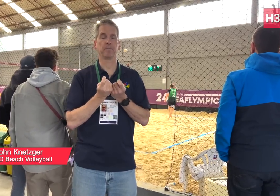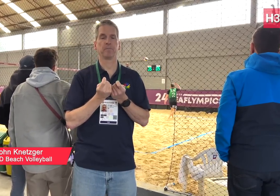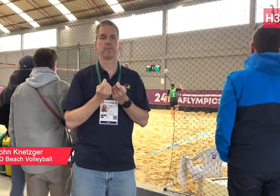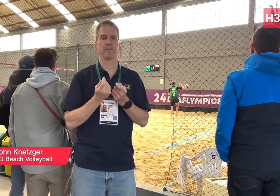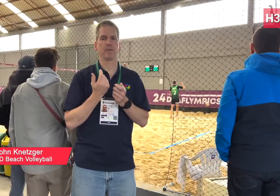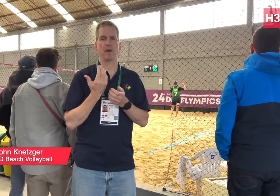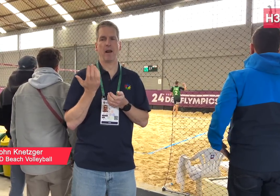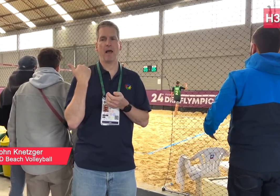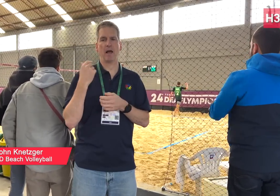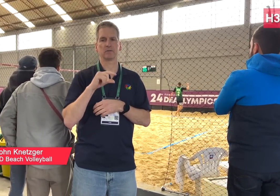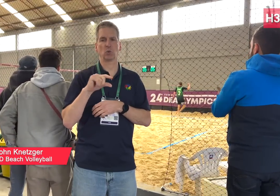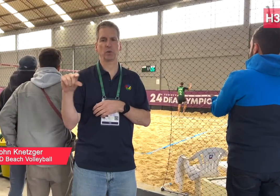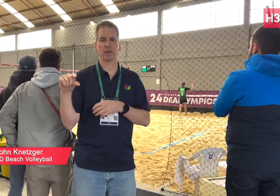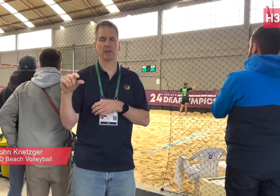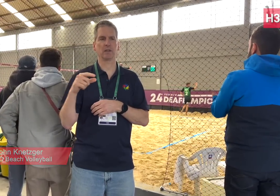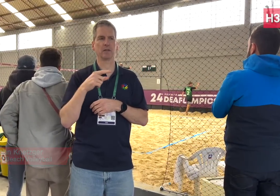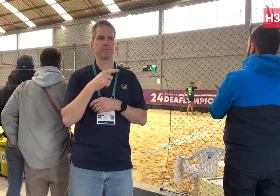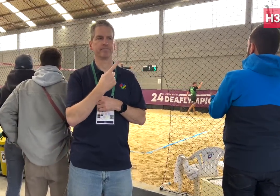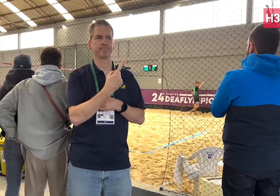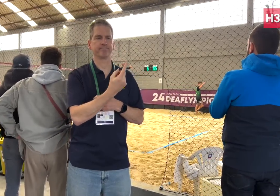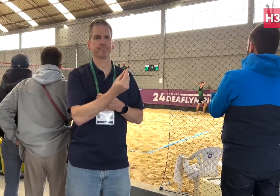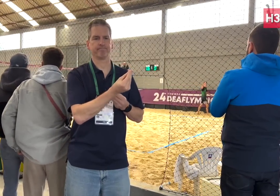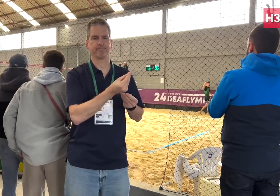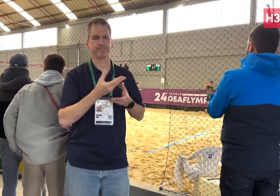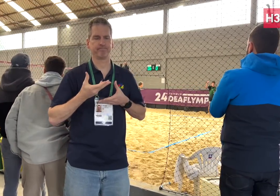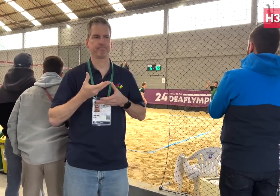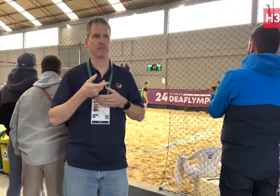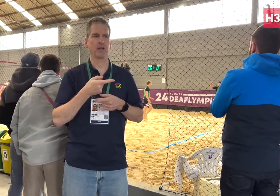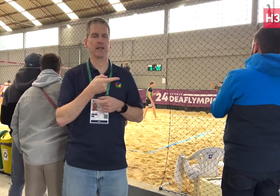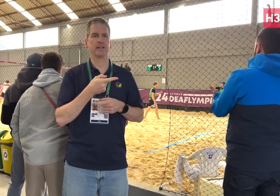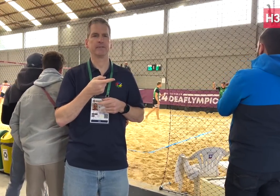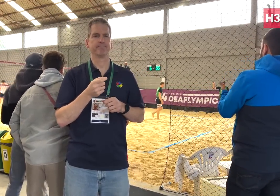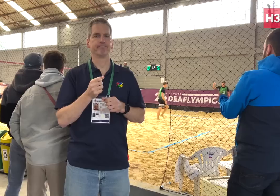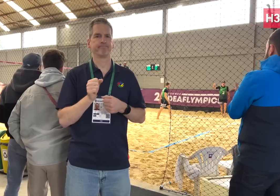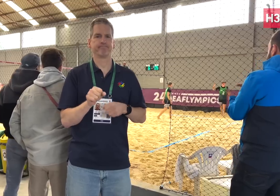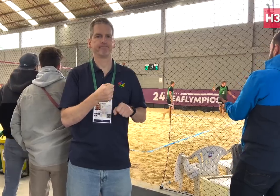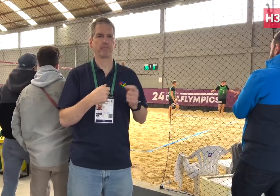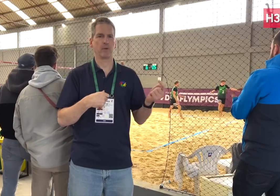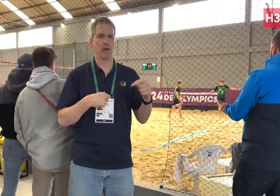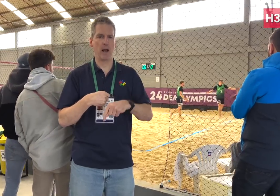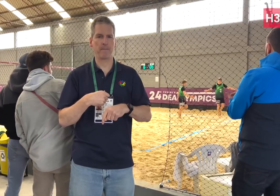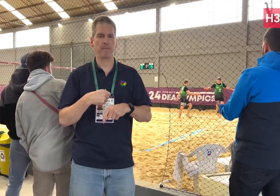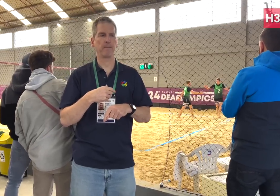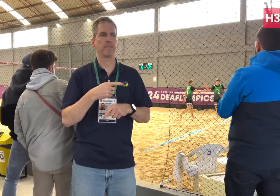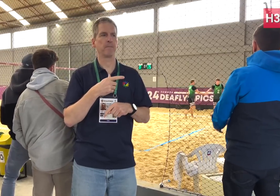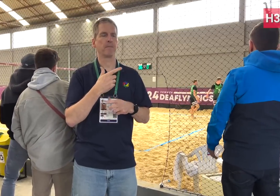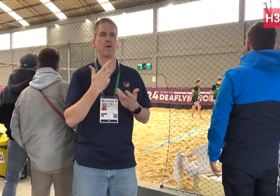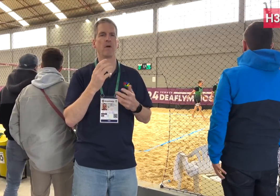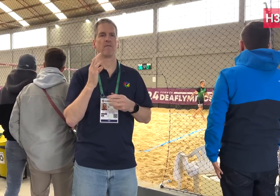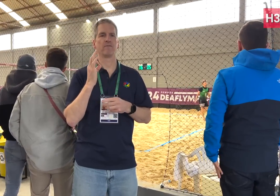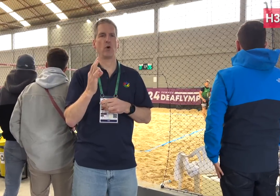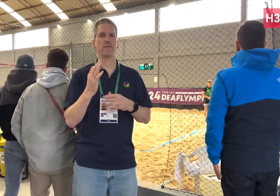We’ve had two Japanese teams participating. Last week, we were informed that